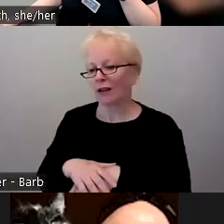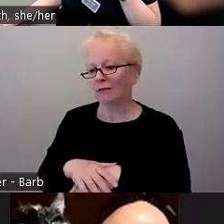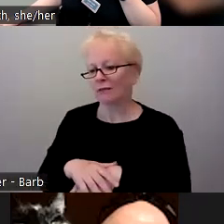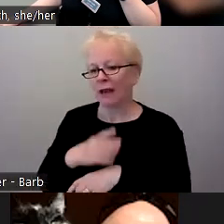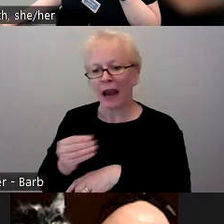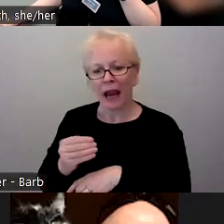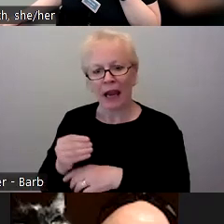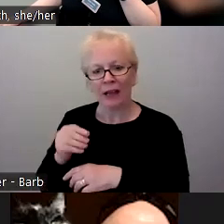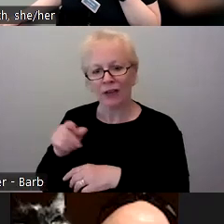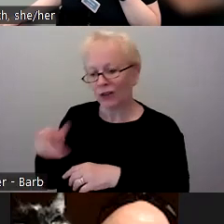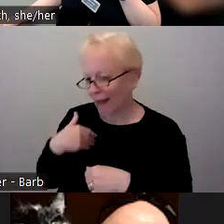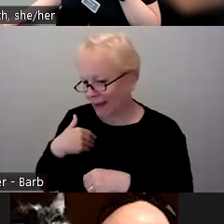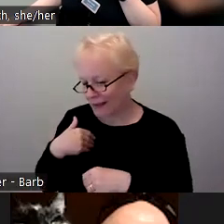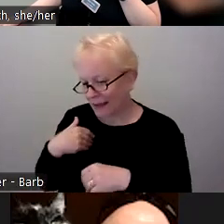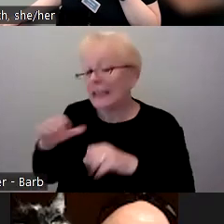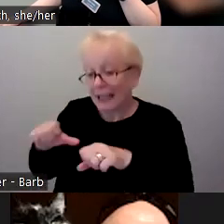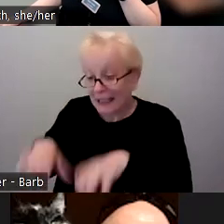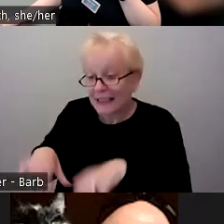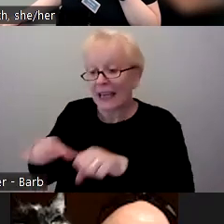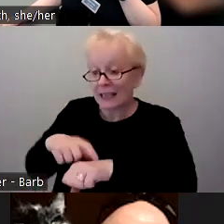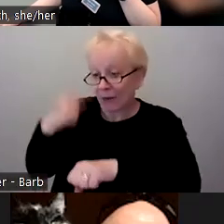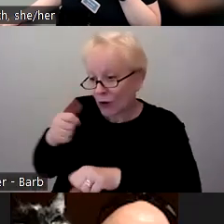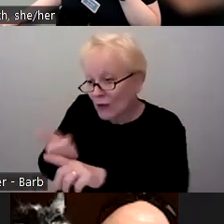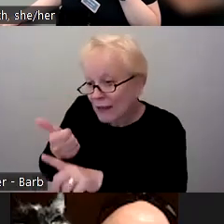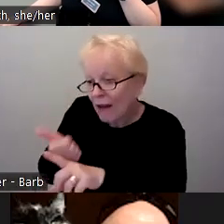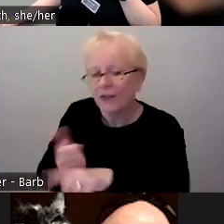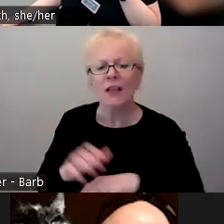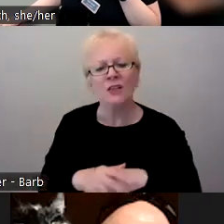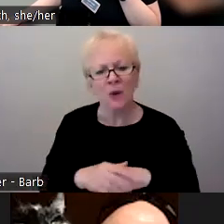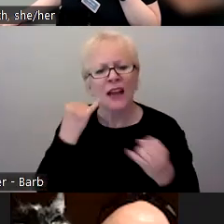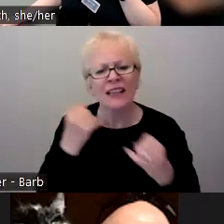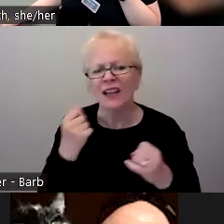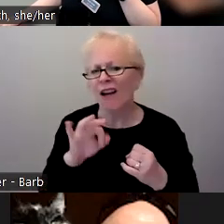So I'm just saying, I think the idea of being open to wherever it goes.